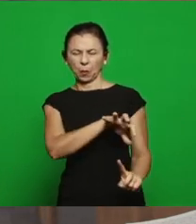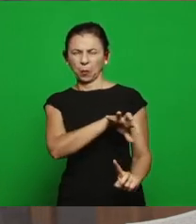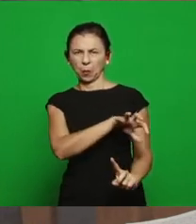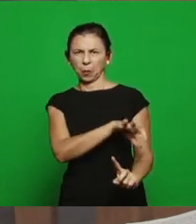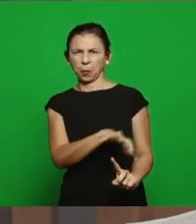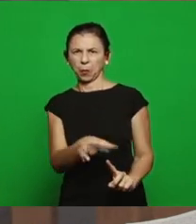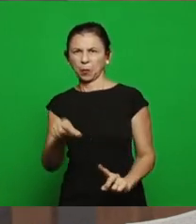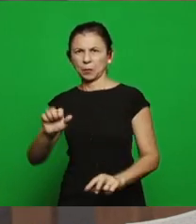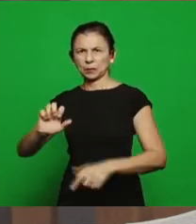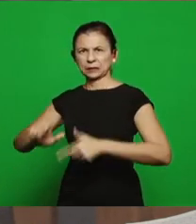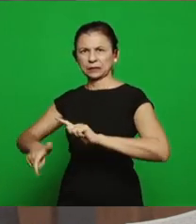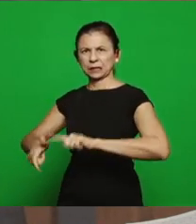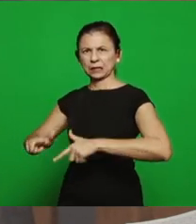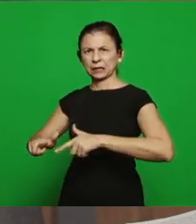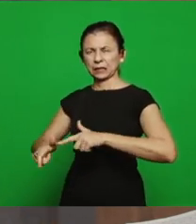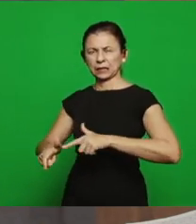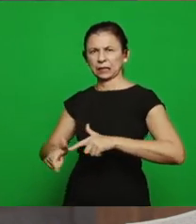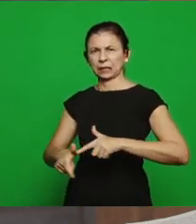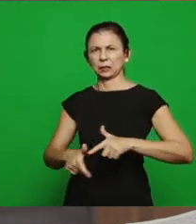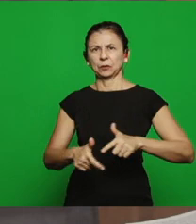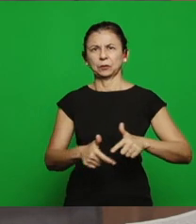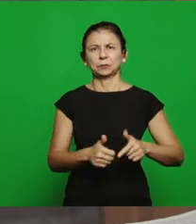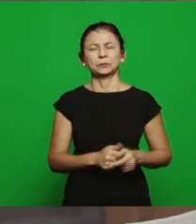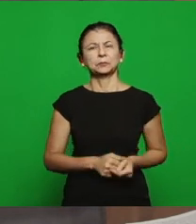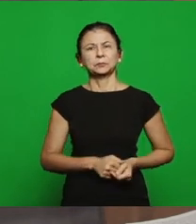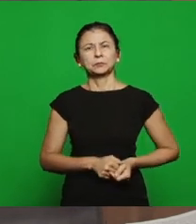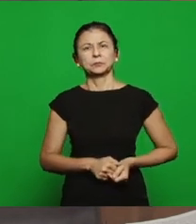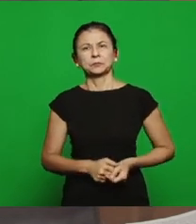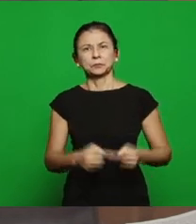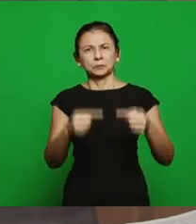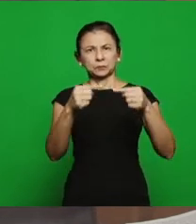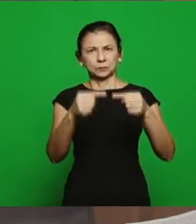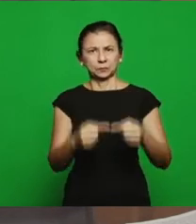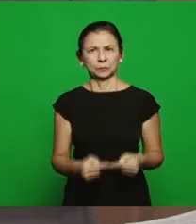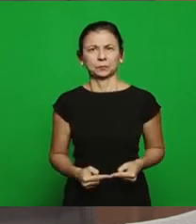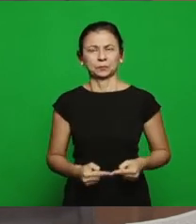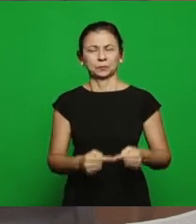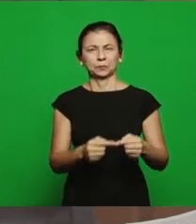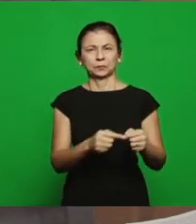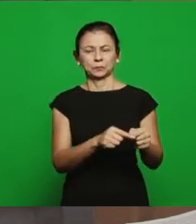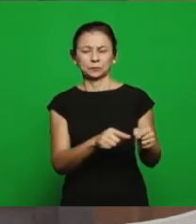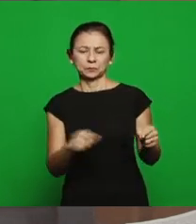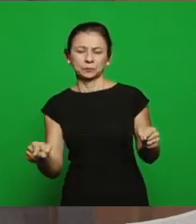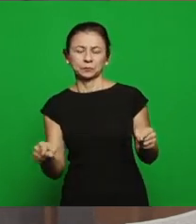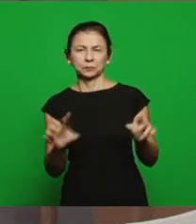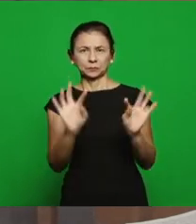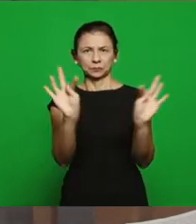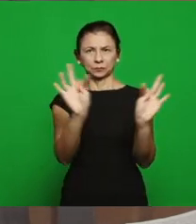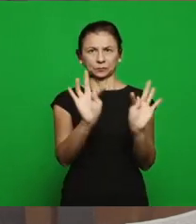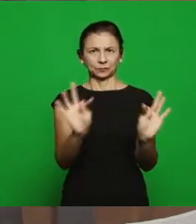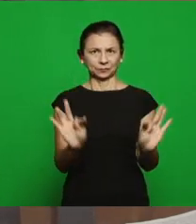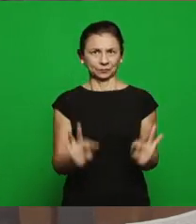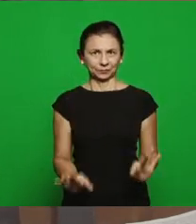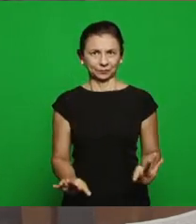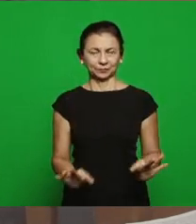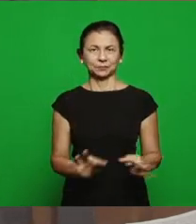similar to the period of Thyatira, here is the work for the brethren: name the evils